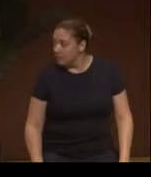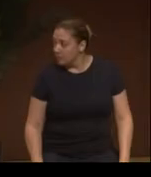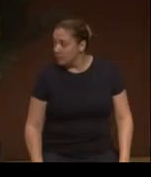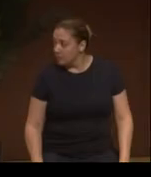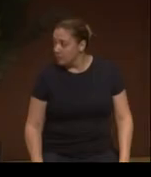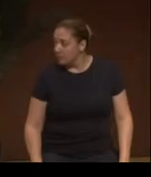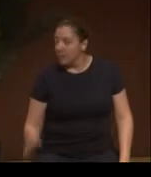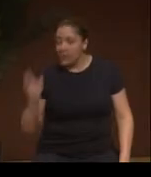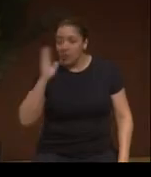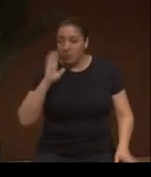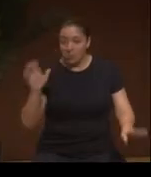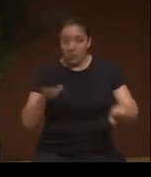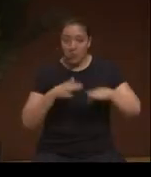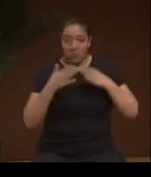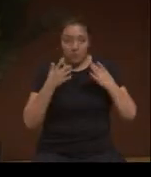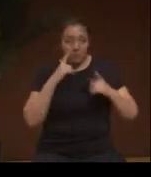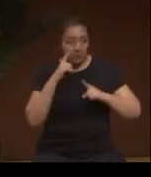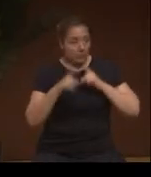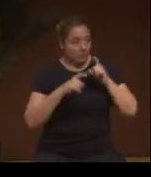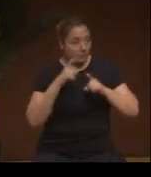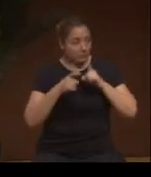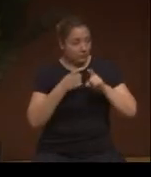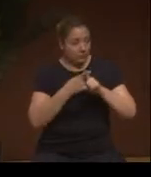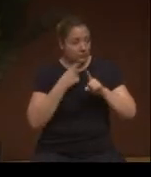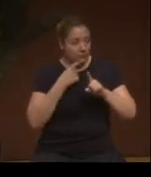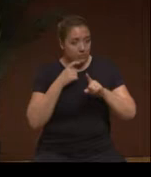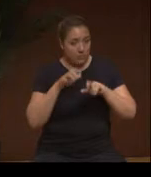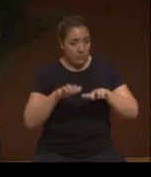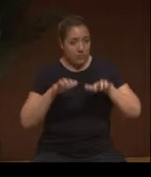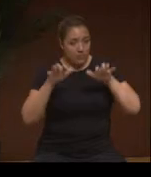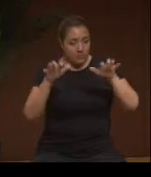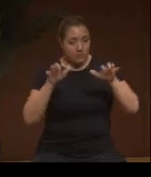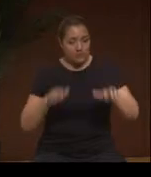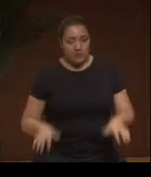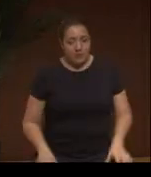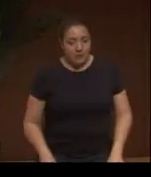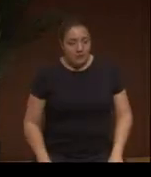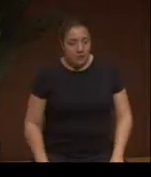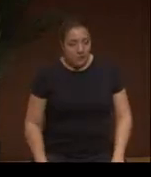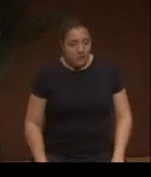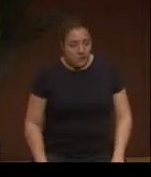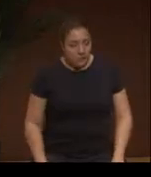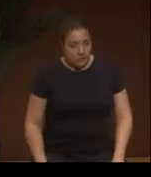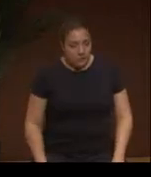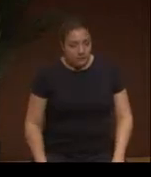And with that said, we'll open it up for questions from the audience.